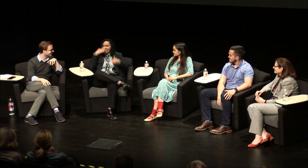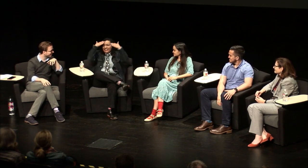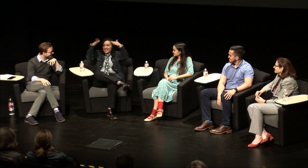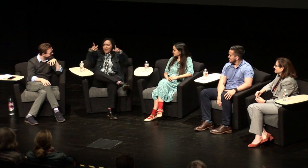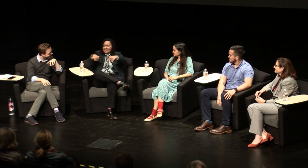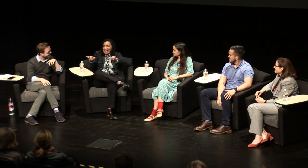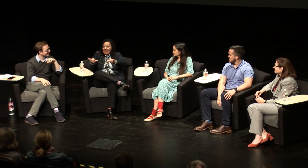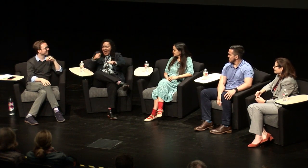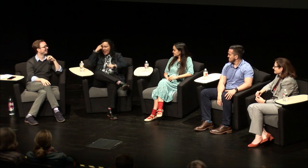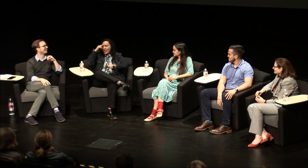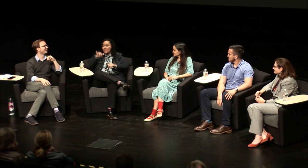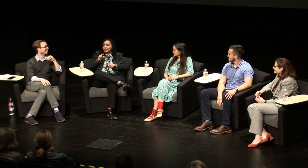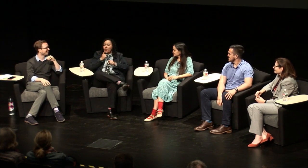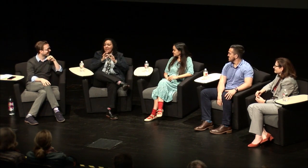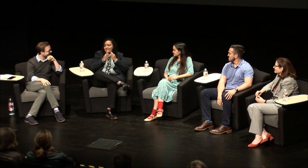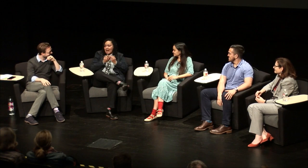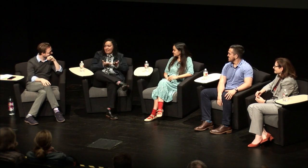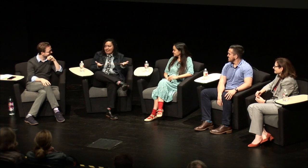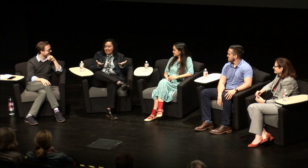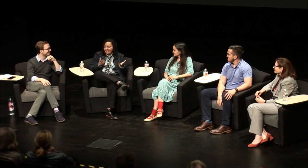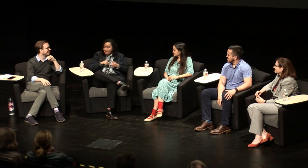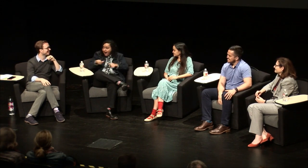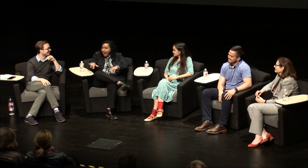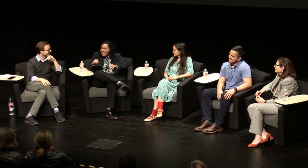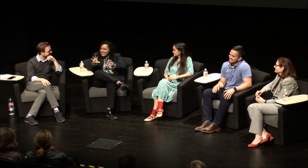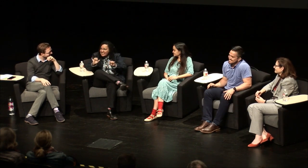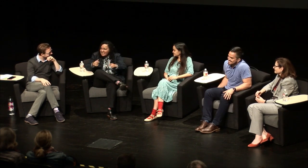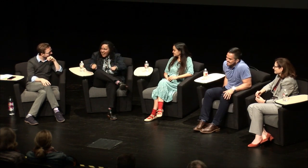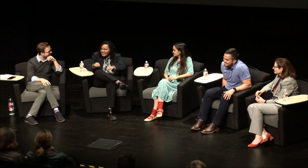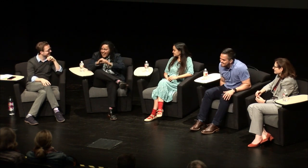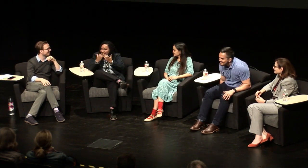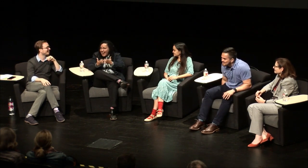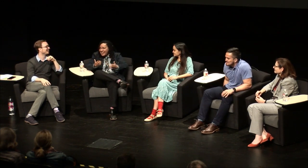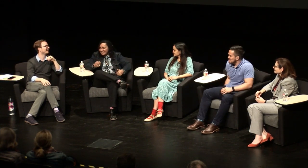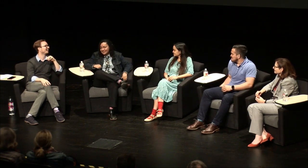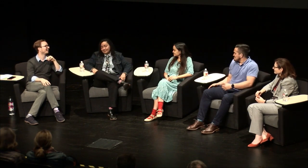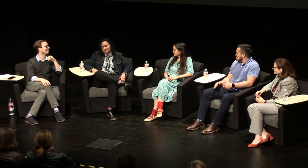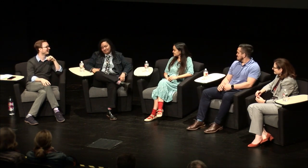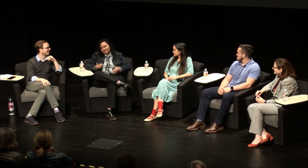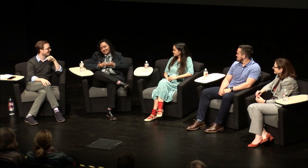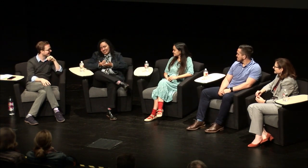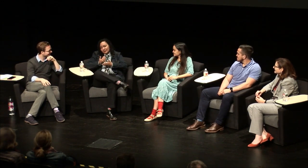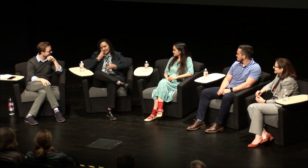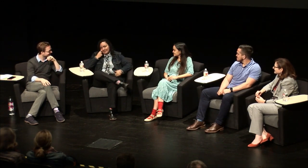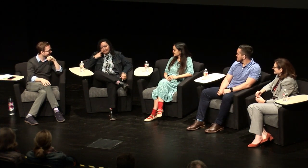could talk to people I didn't know what this was like I thought that was a family thing I didn't know what could happen in a classroom so that's